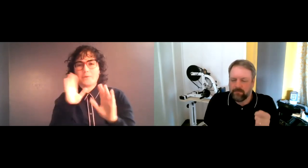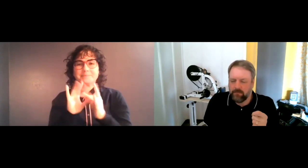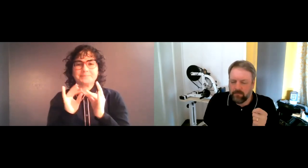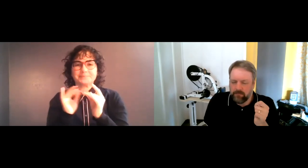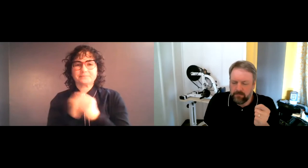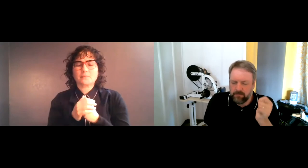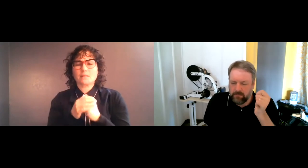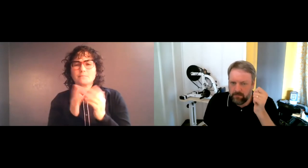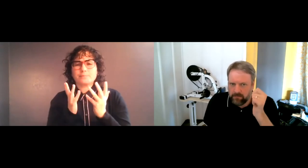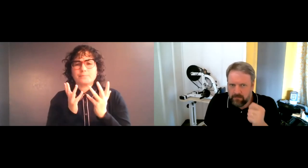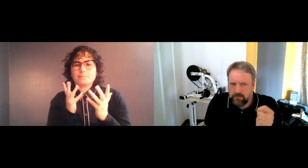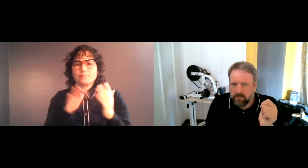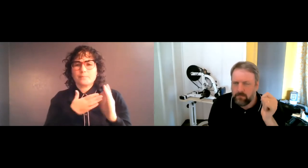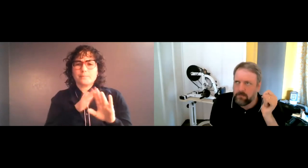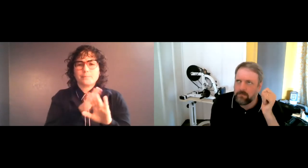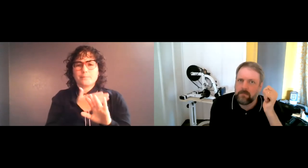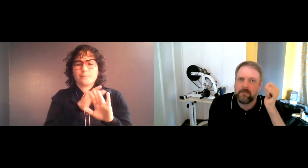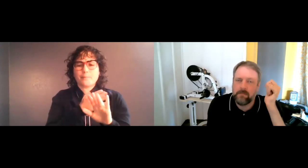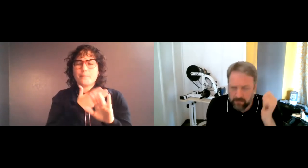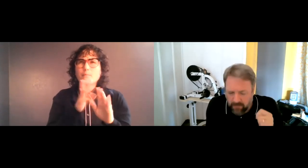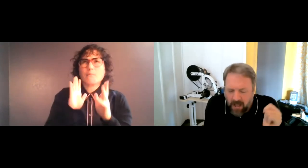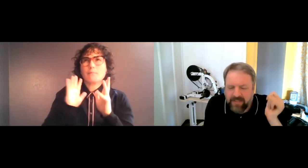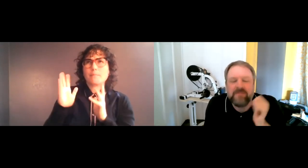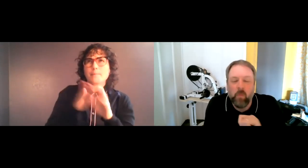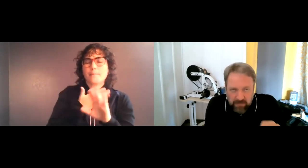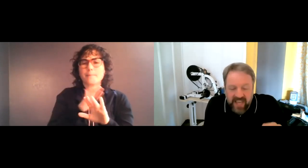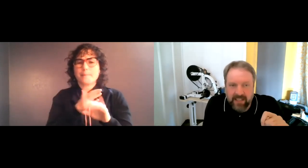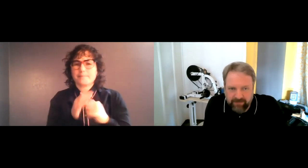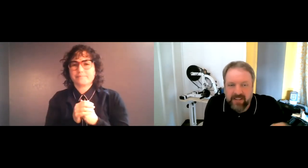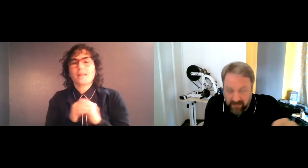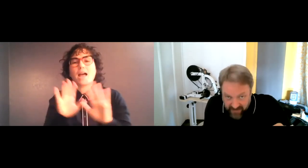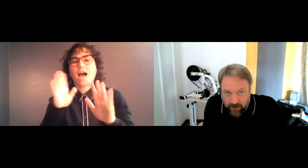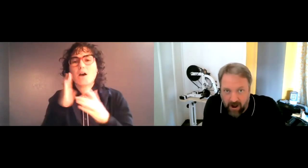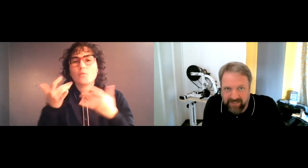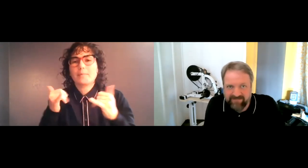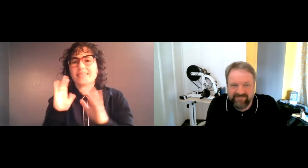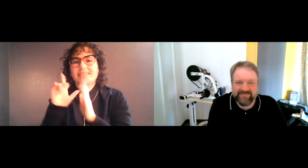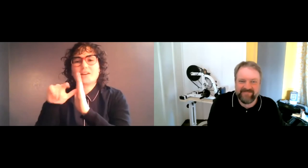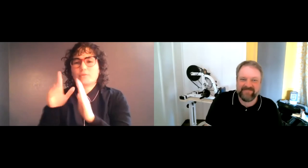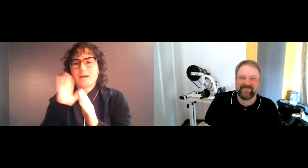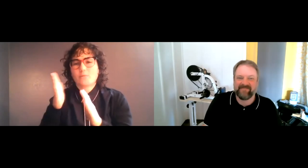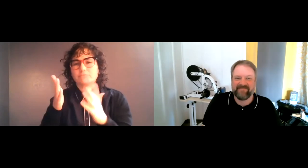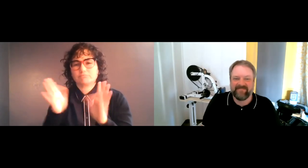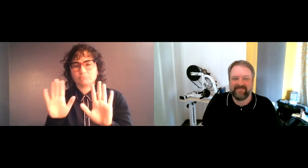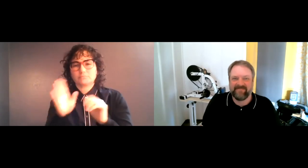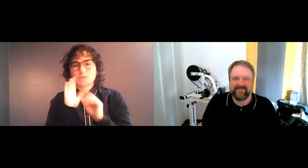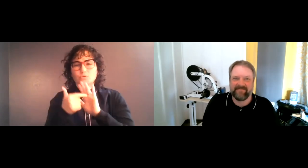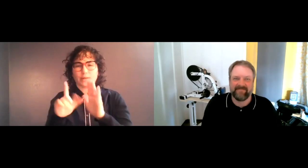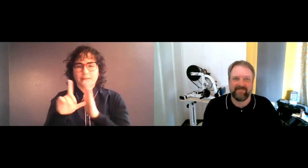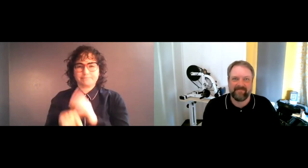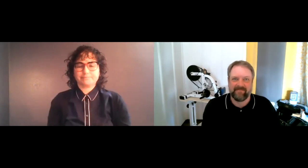[humming] We'll play it. Later on.